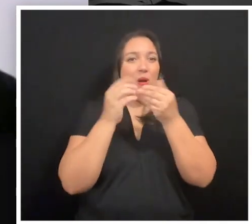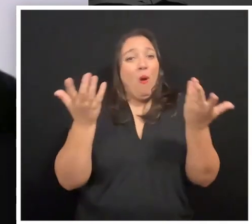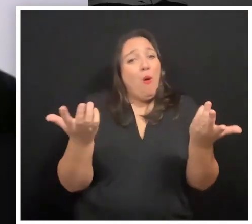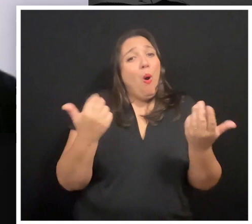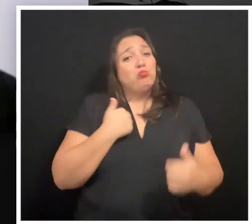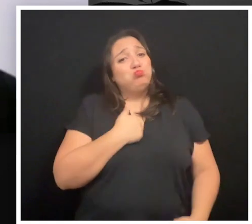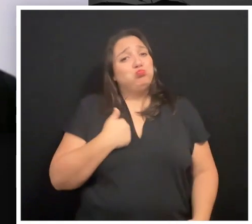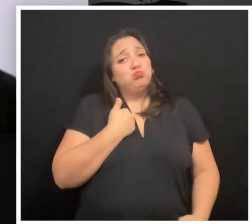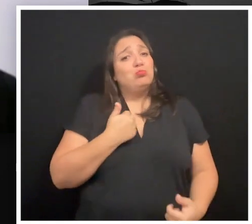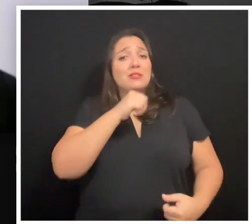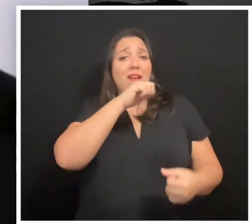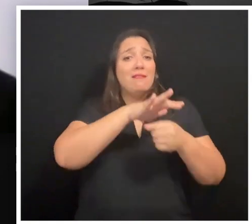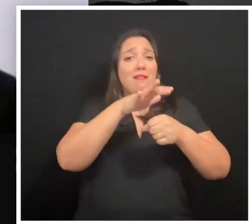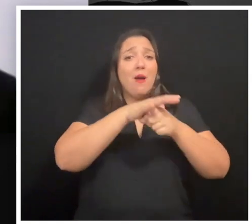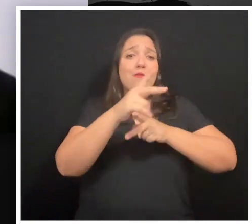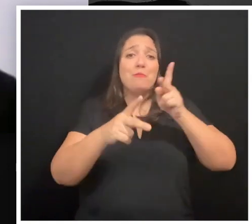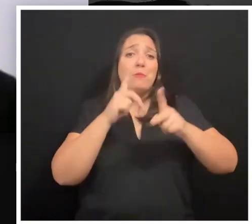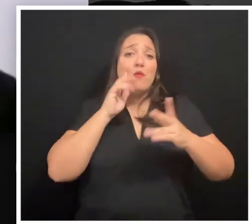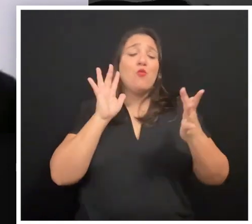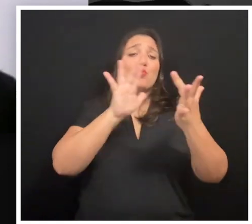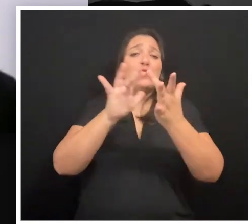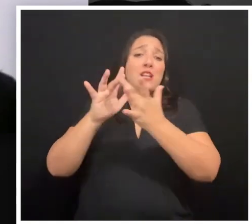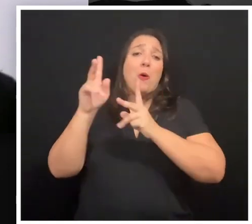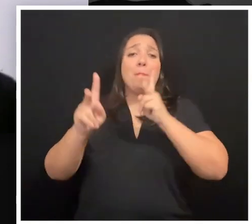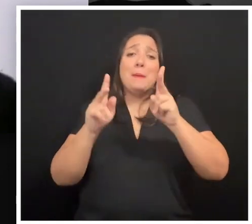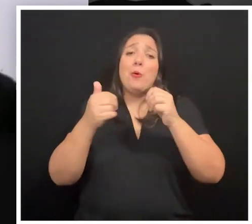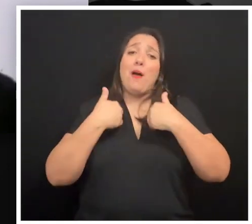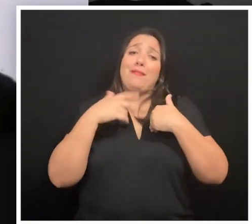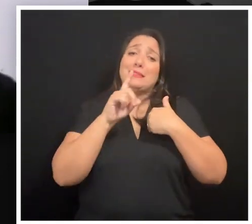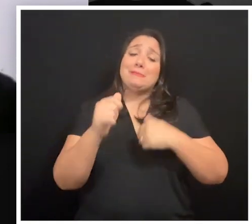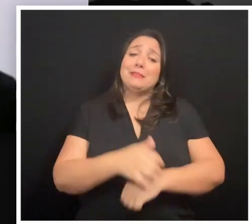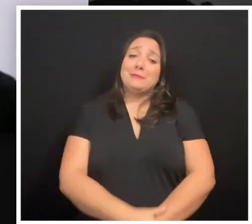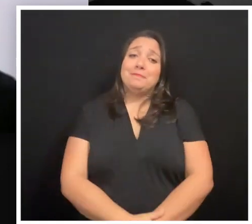they didn't have the manpower to reach out to people with disabilities.